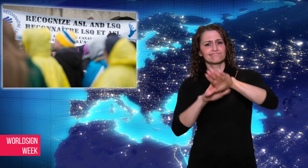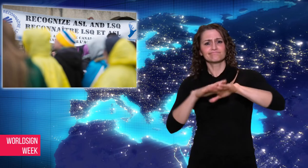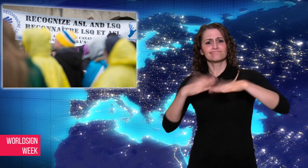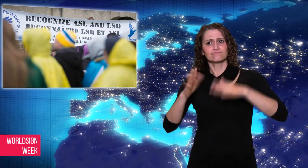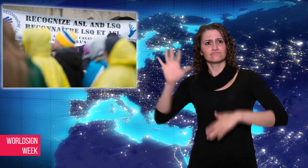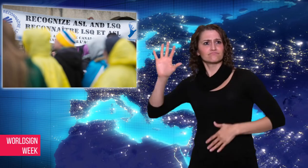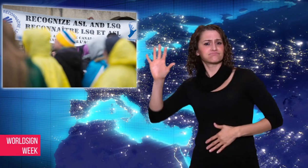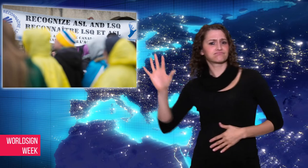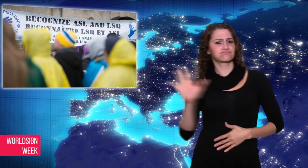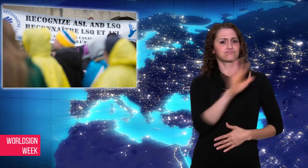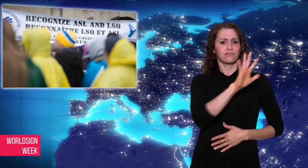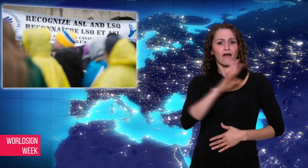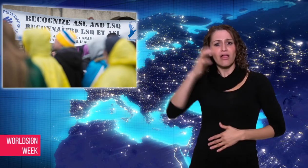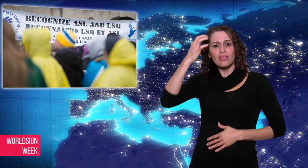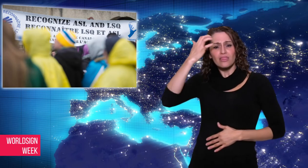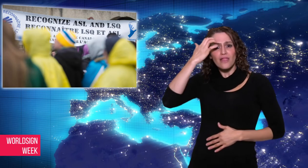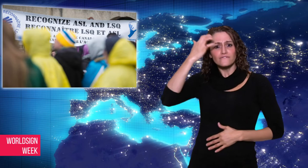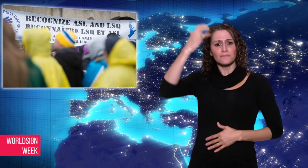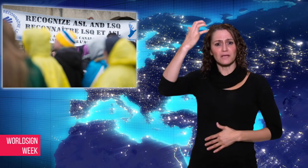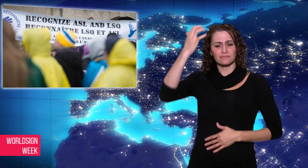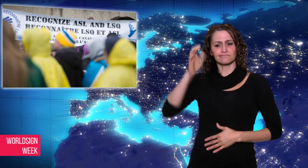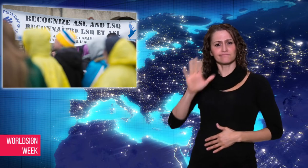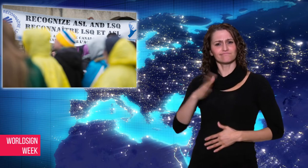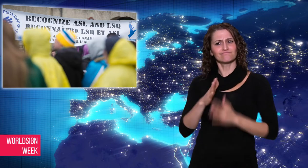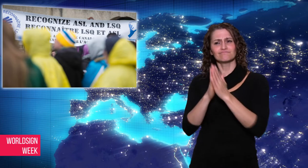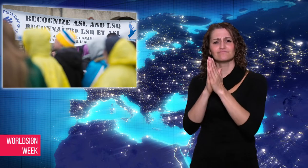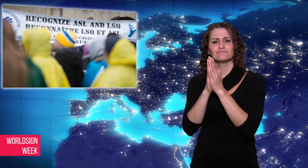to recognize American Sign